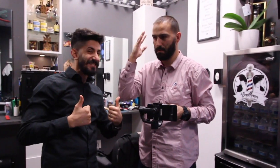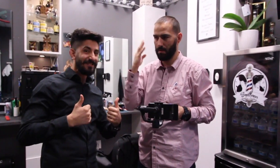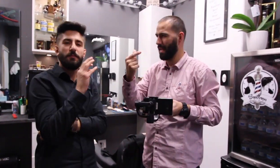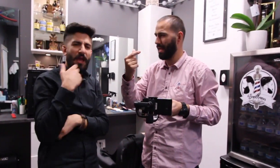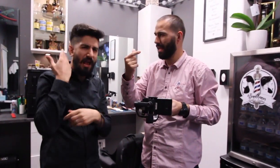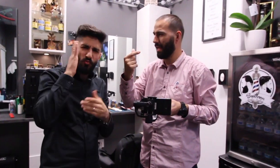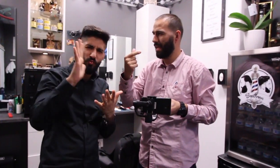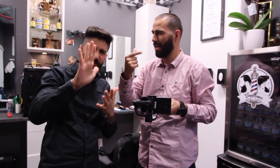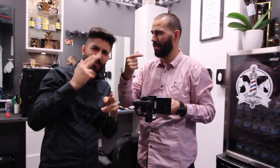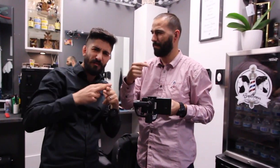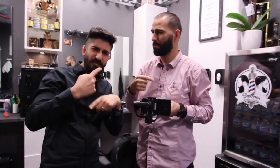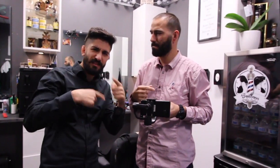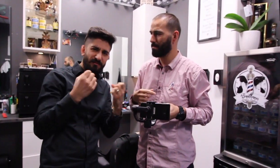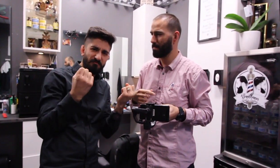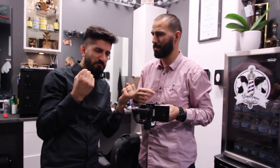Actually, I don't know what your sign name is...